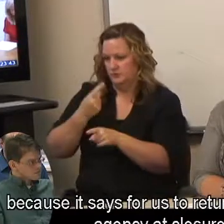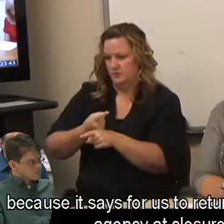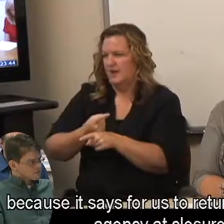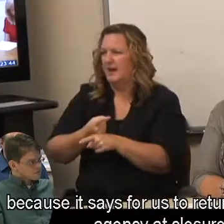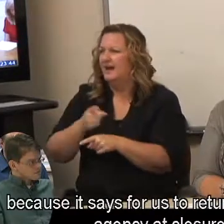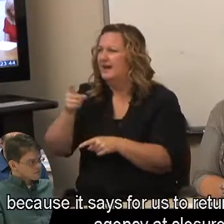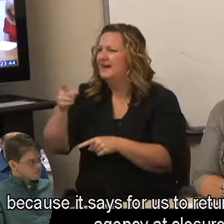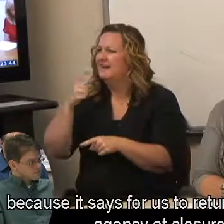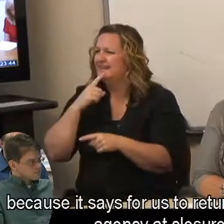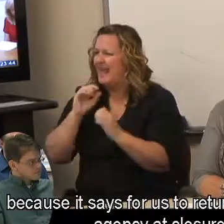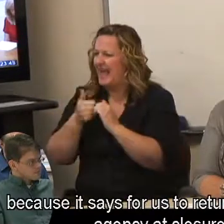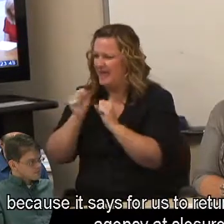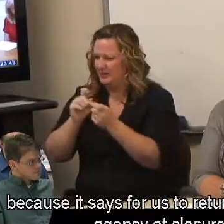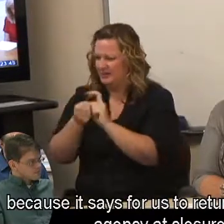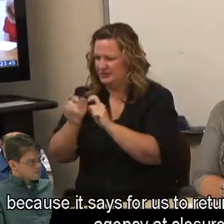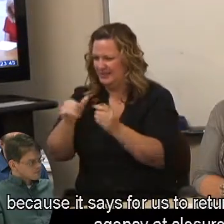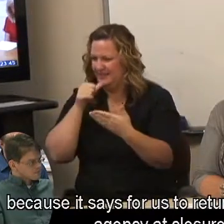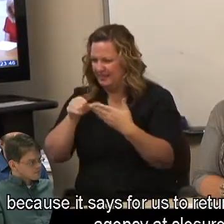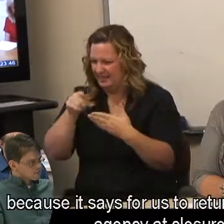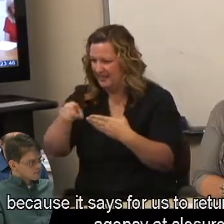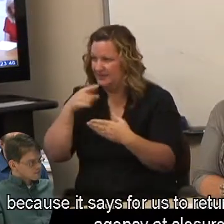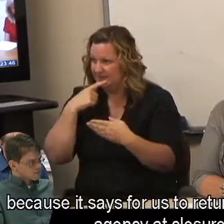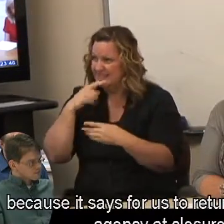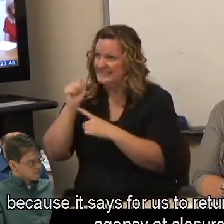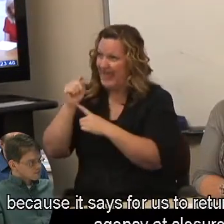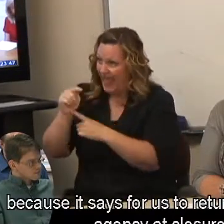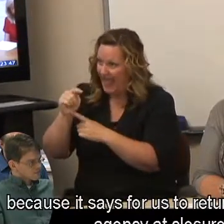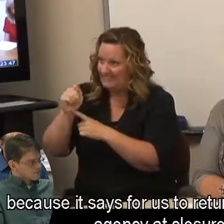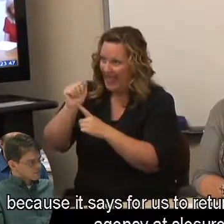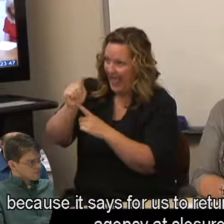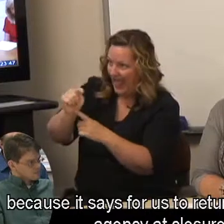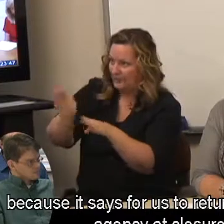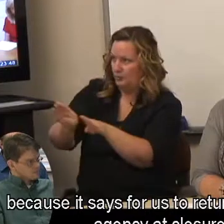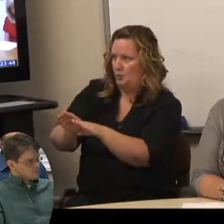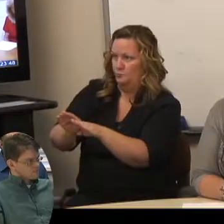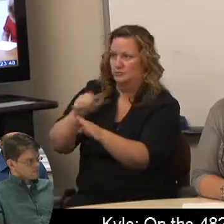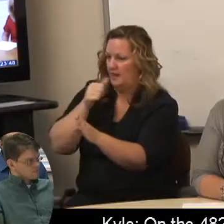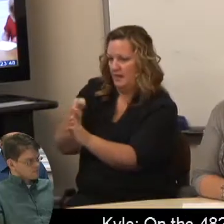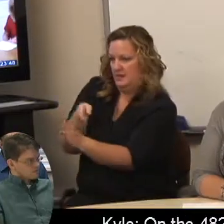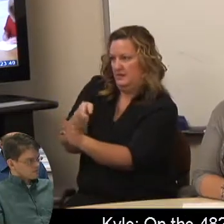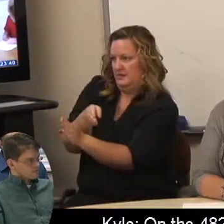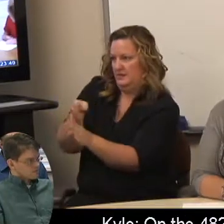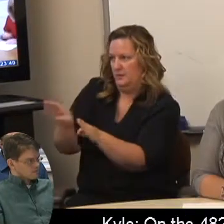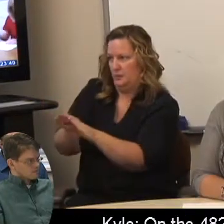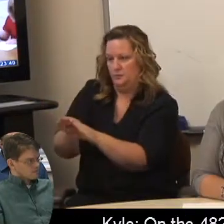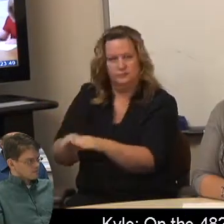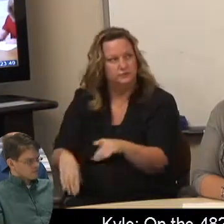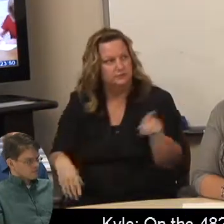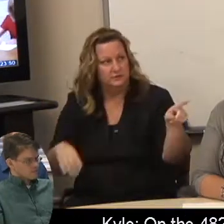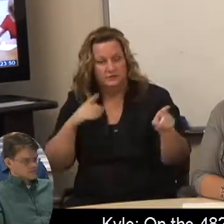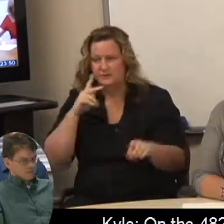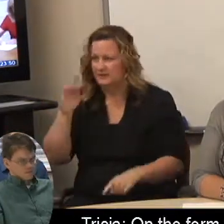because it says for us to return to referring agency at closure. Kyle: On the 48?